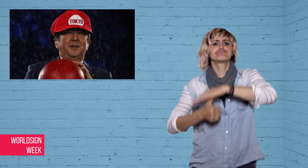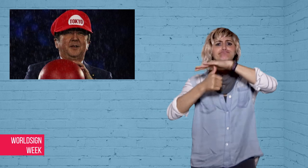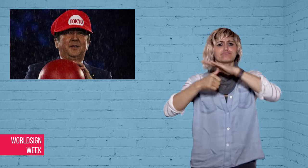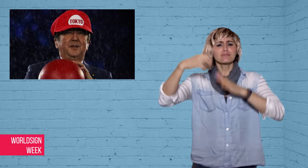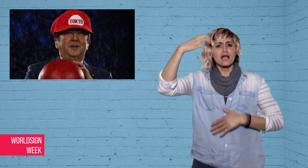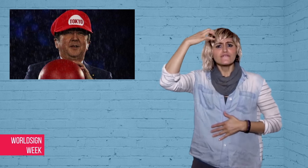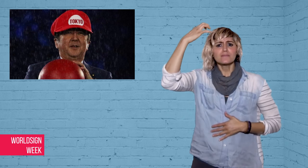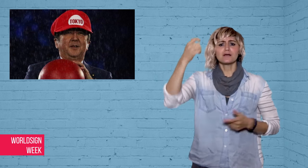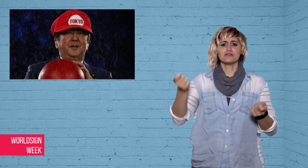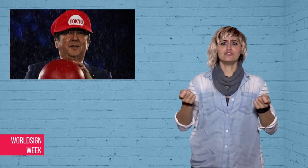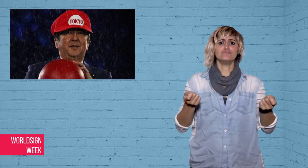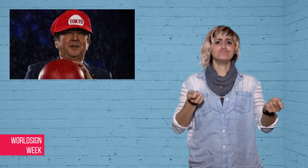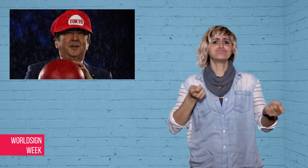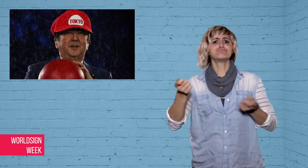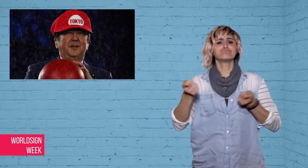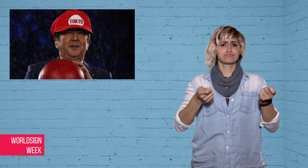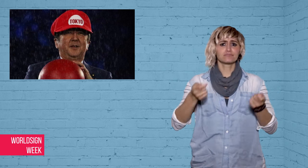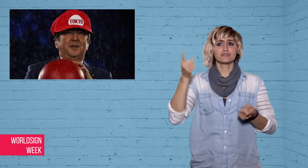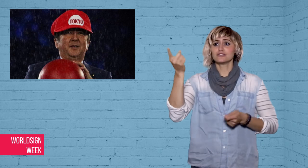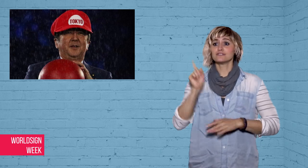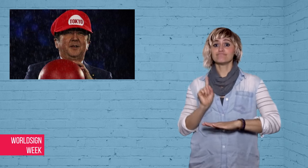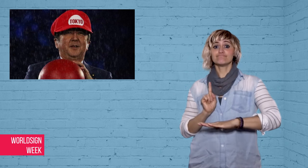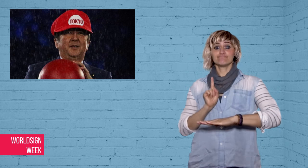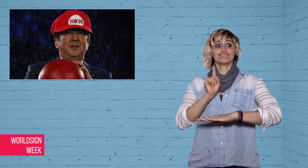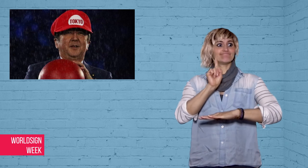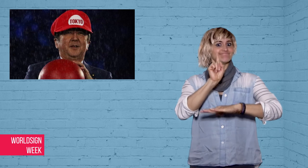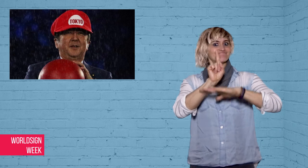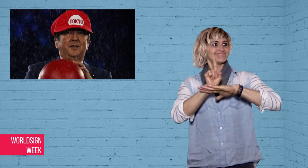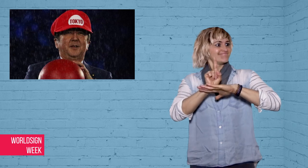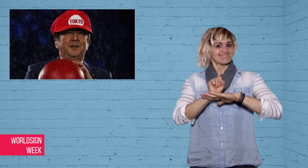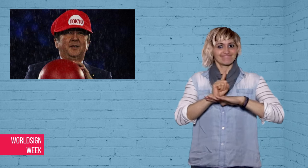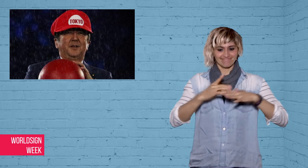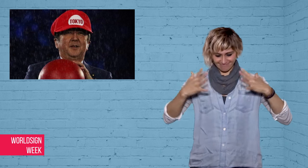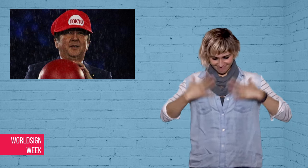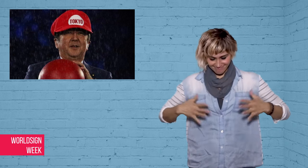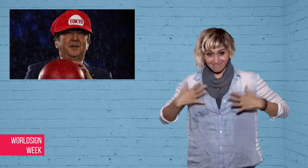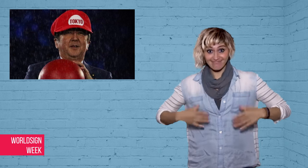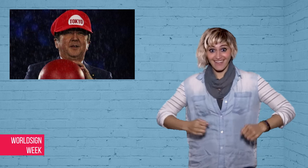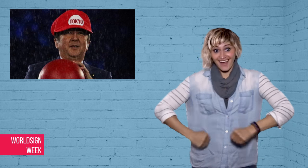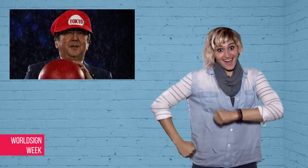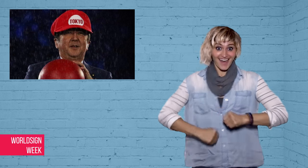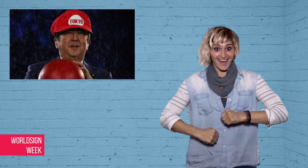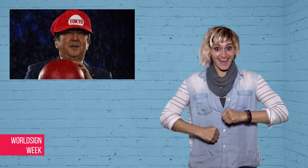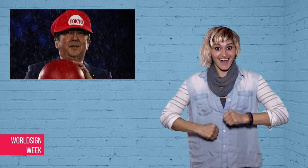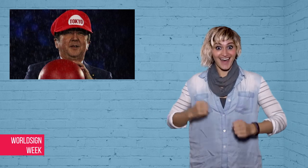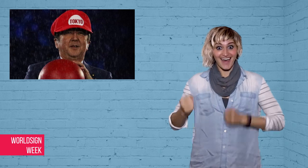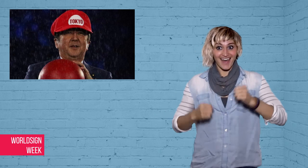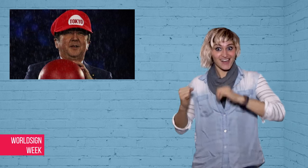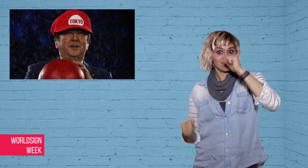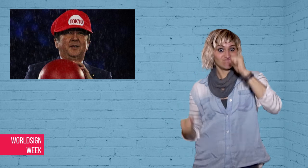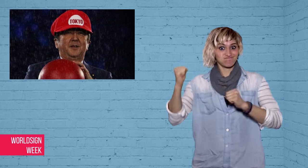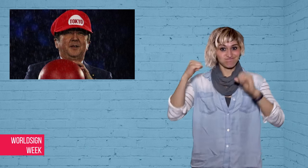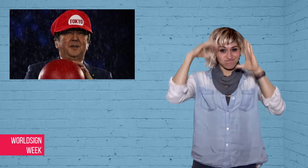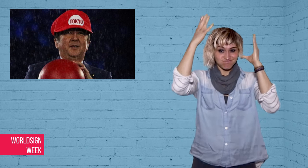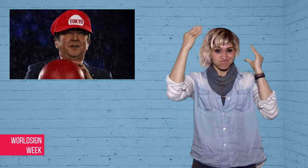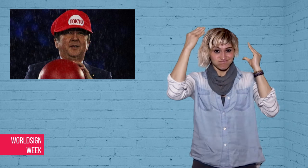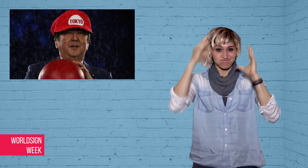So what happened in the Brazil Olympics closing